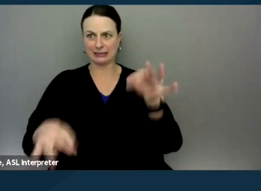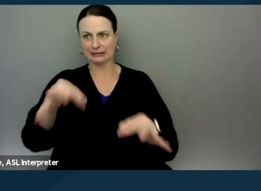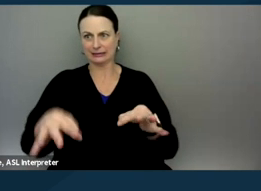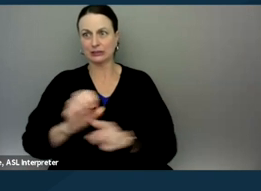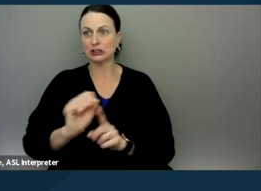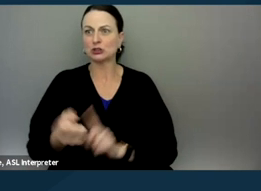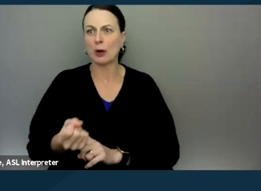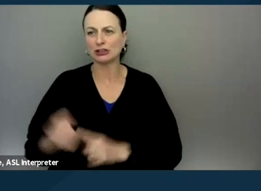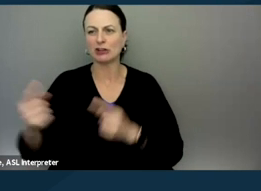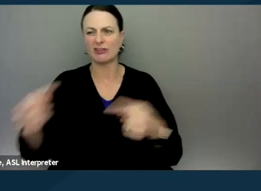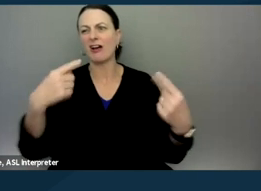You can go to the next slide, please.